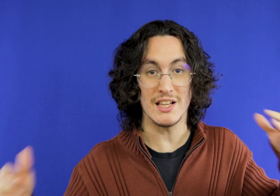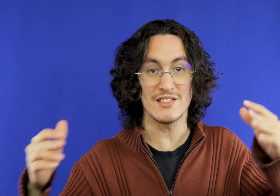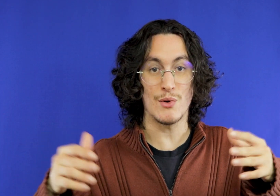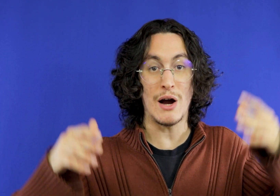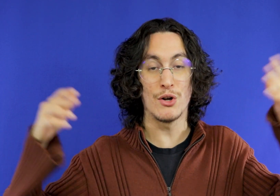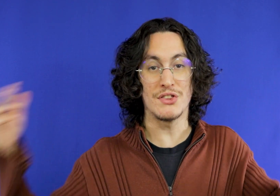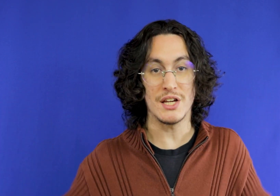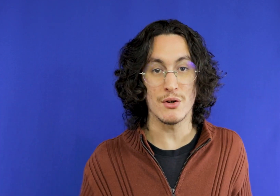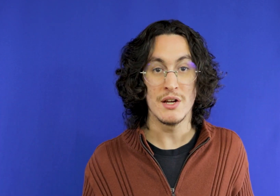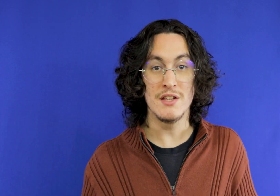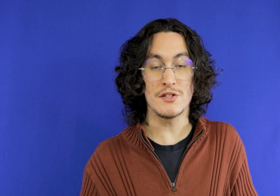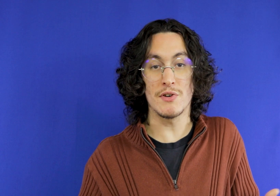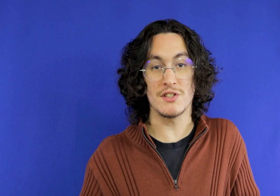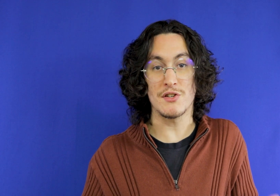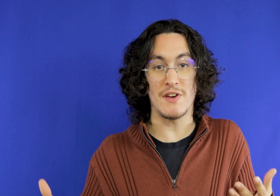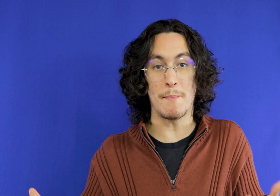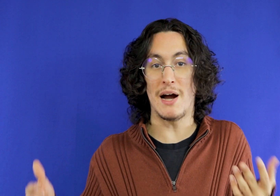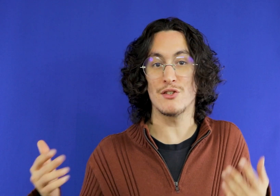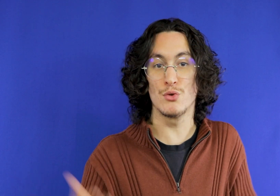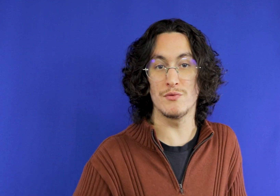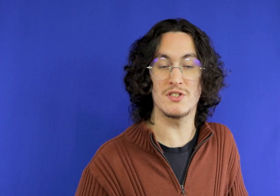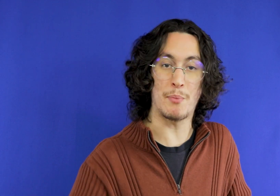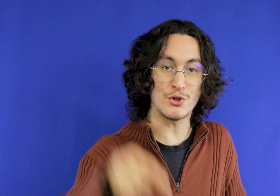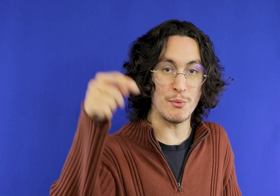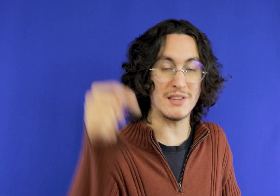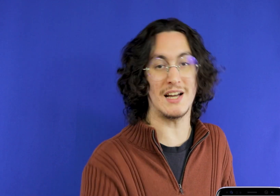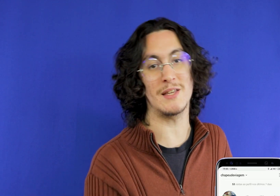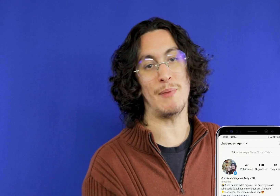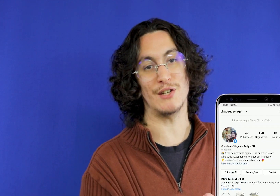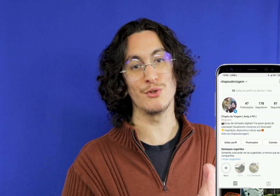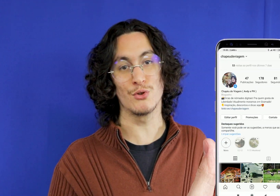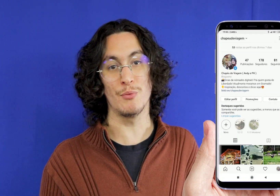things in relation to script and if you have more questions you can comment down here